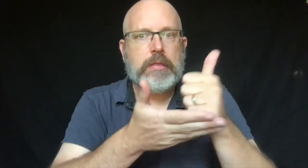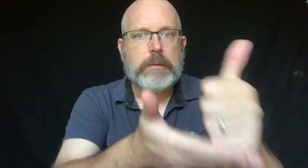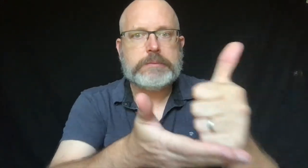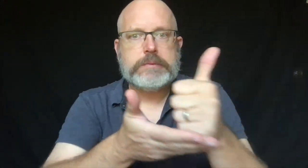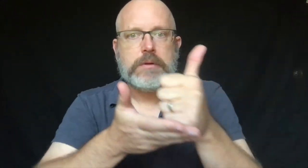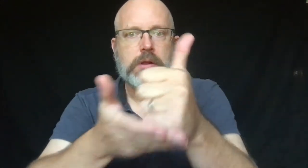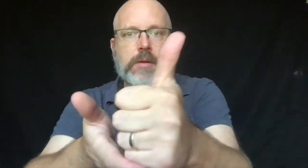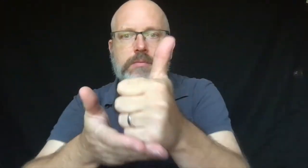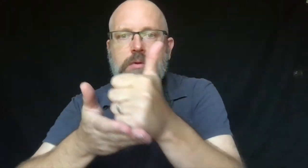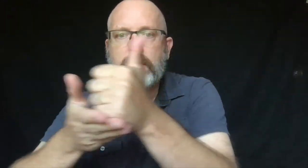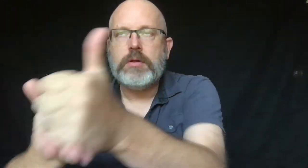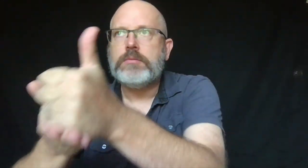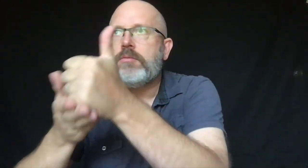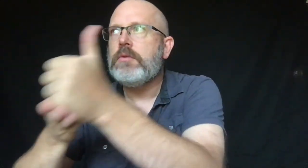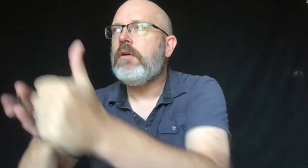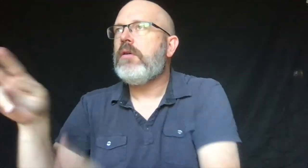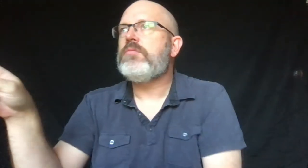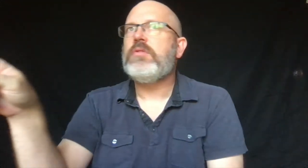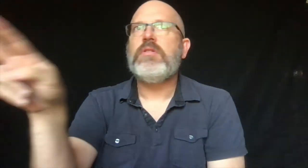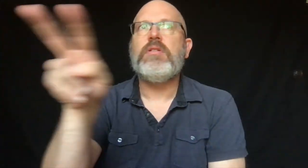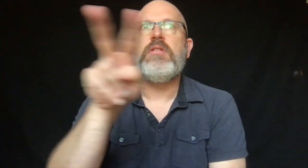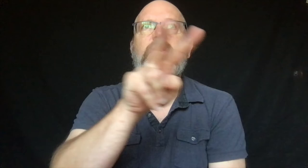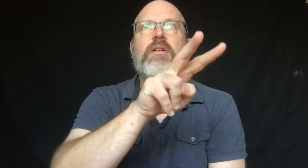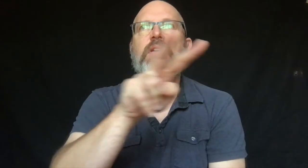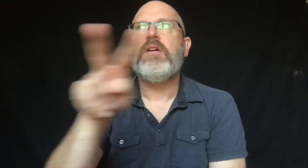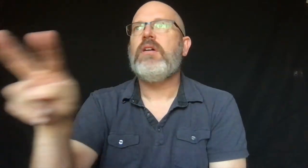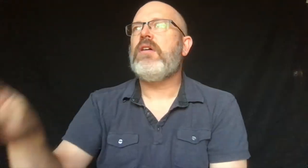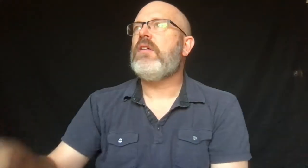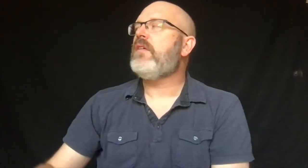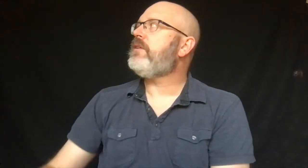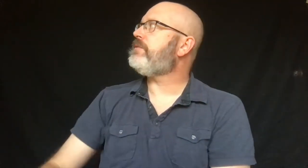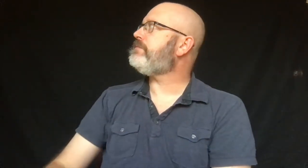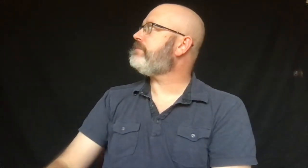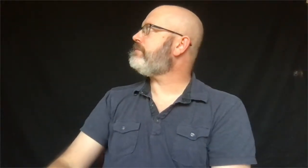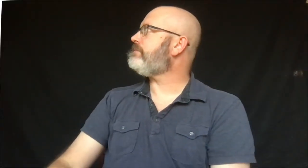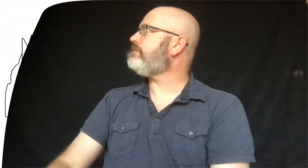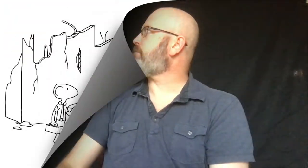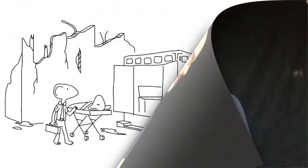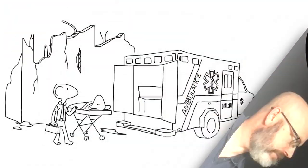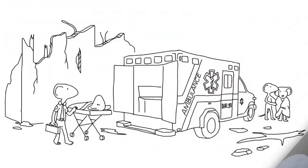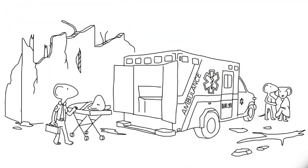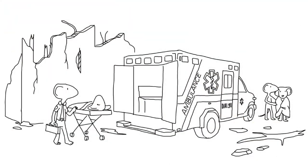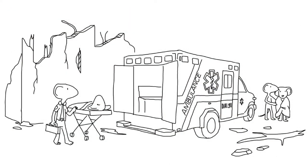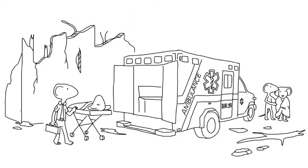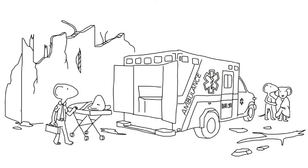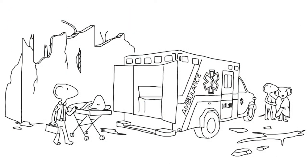and they saw people helping other people.